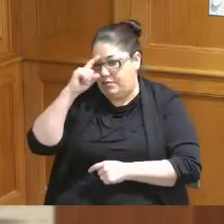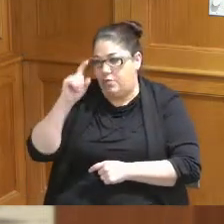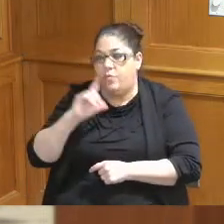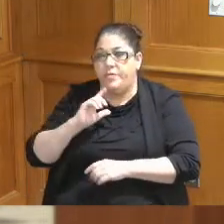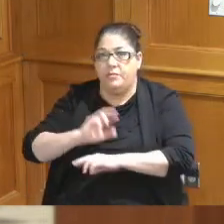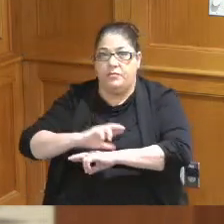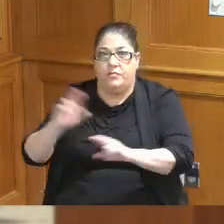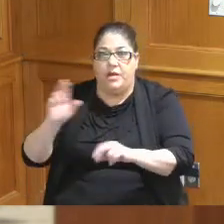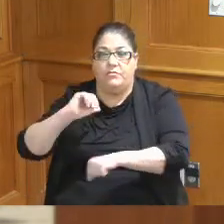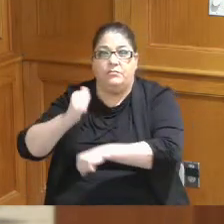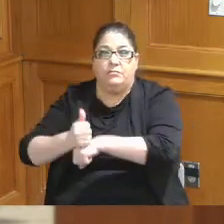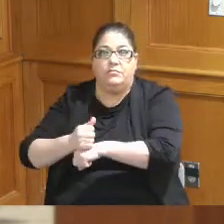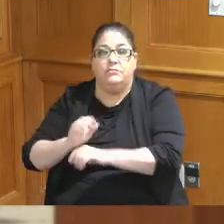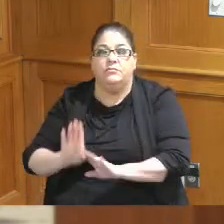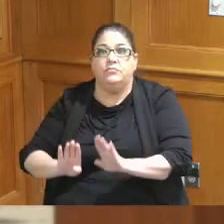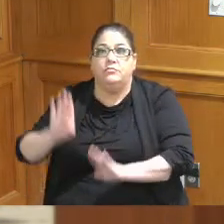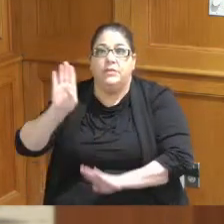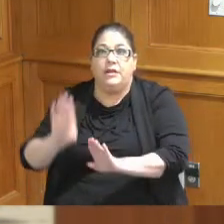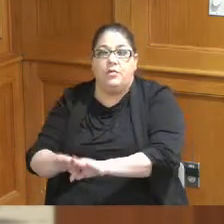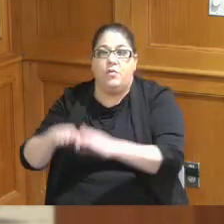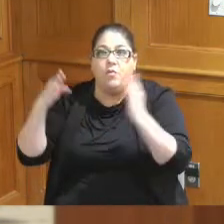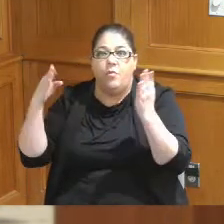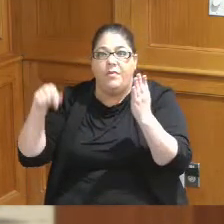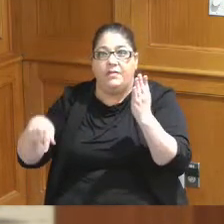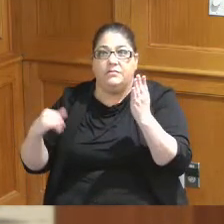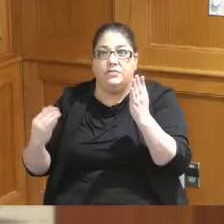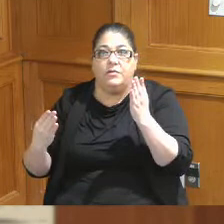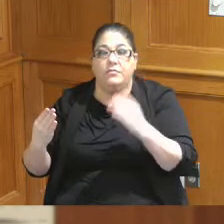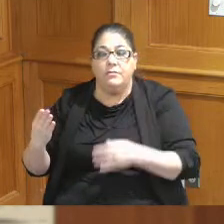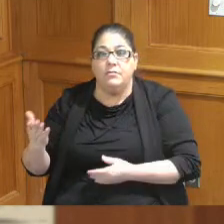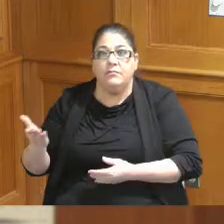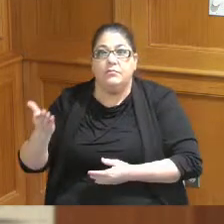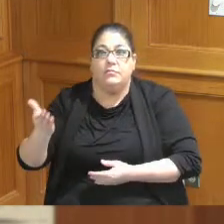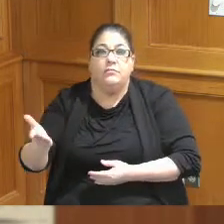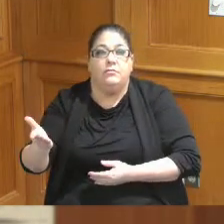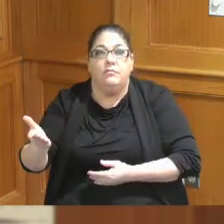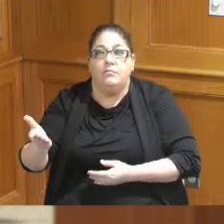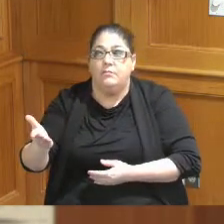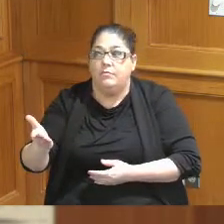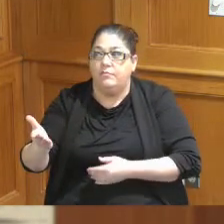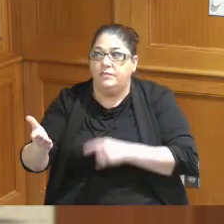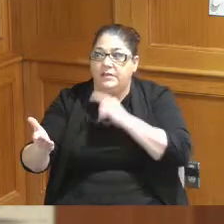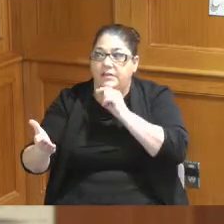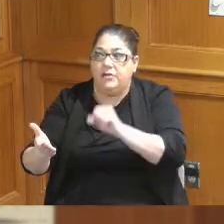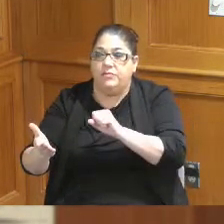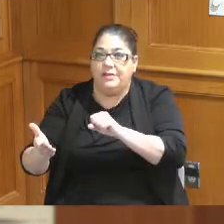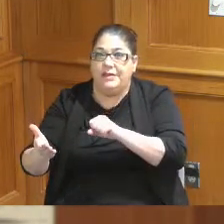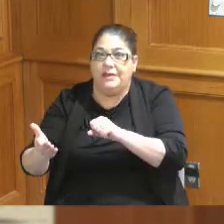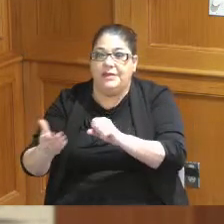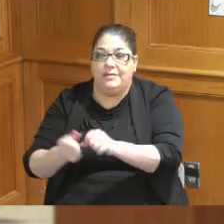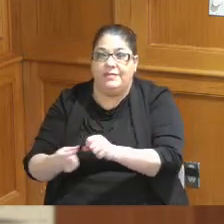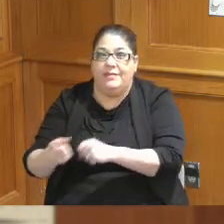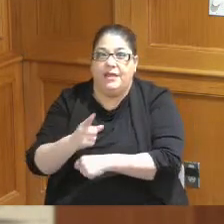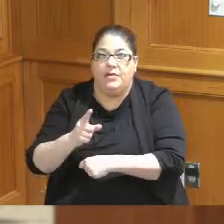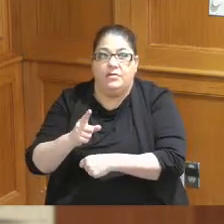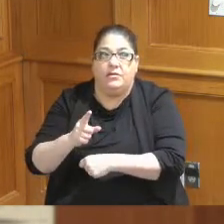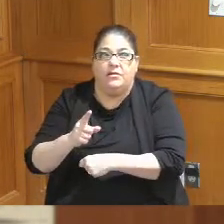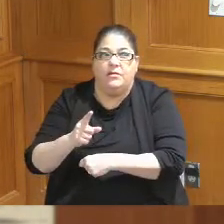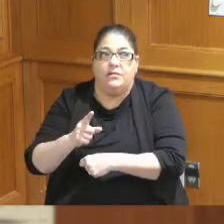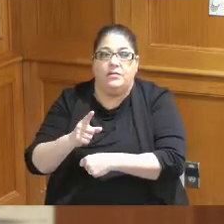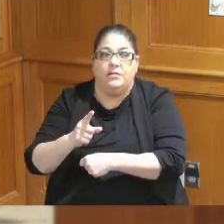to be bidding this job literally this time next year if not sooner than this time next year